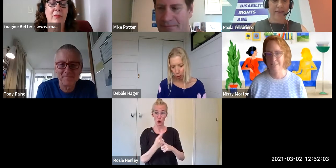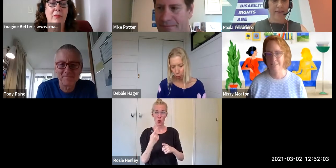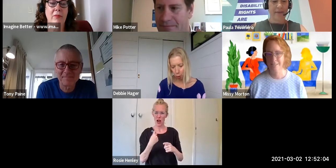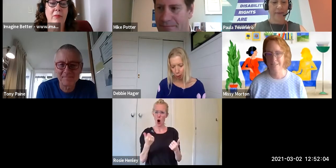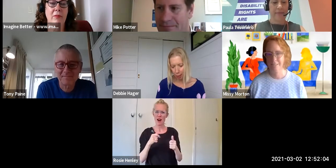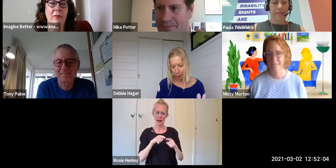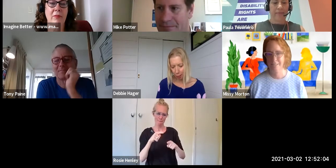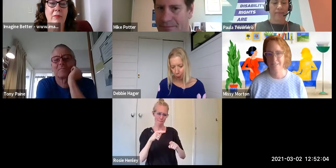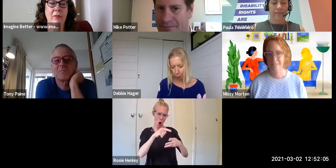to what you're saying.